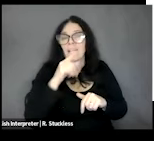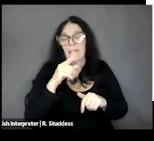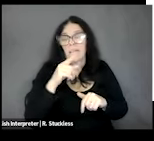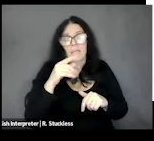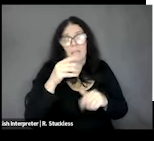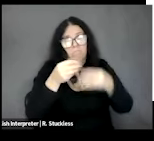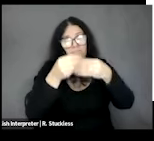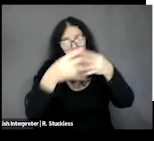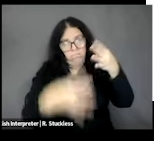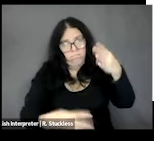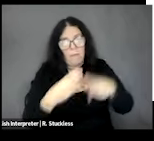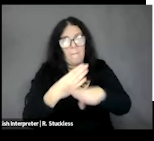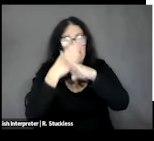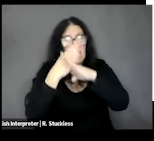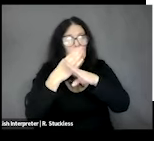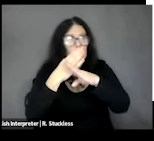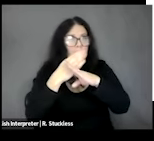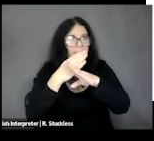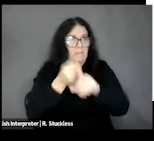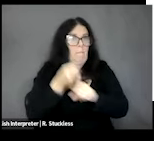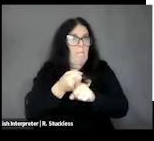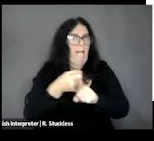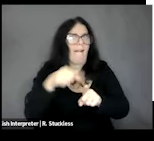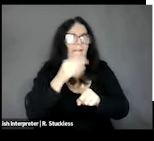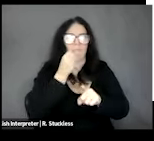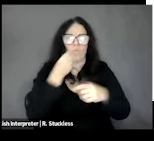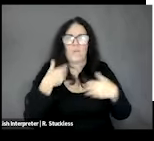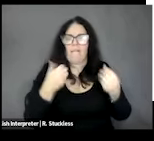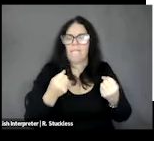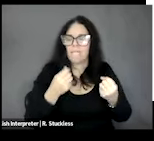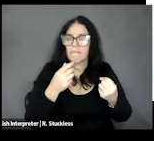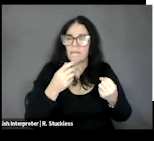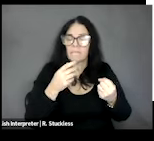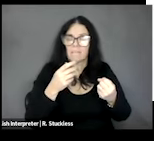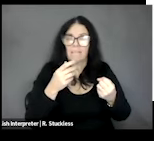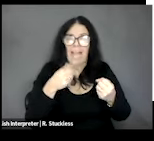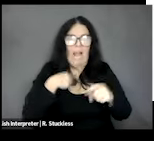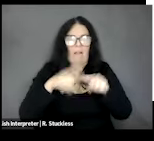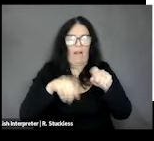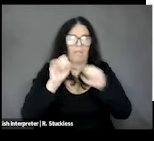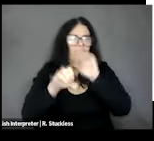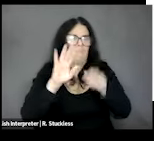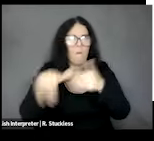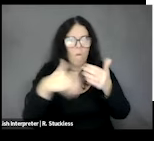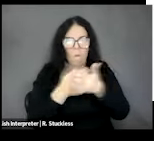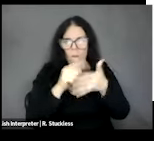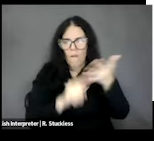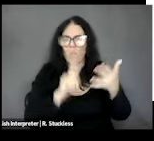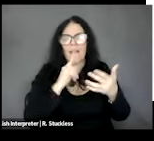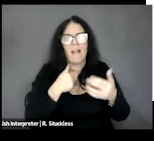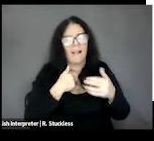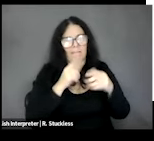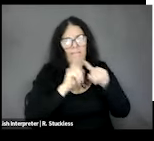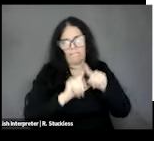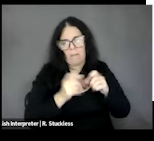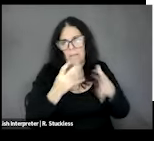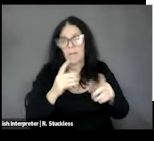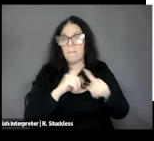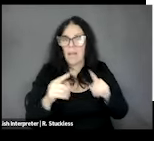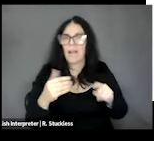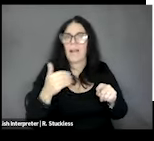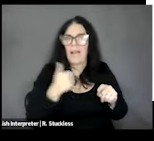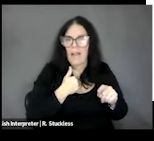plenty of other barriers. There are, you know, school nutrition laws that exist,